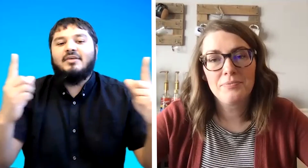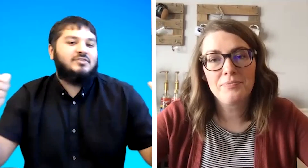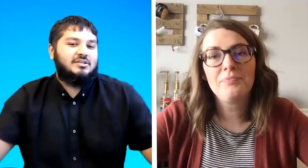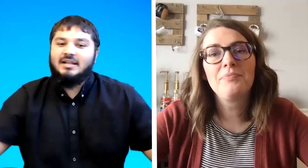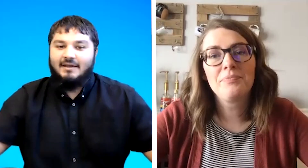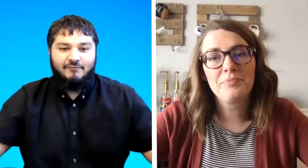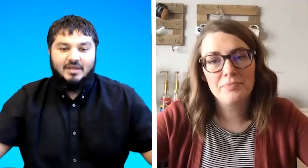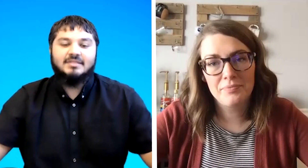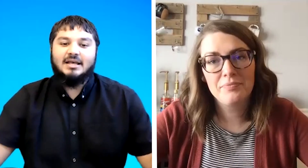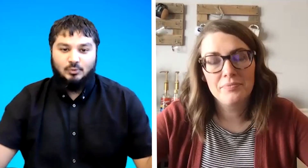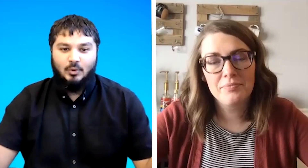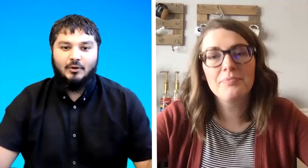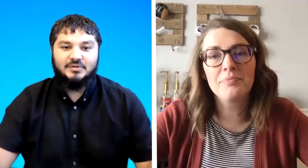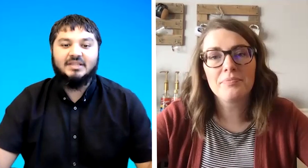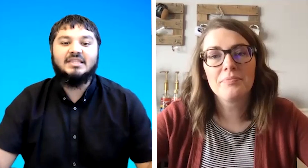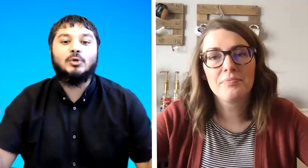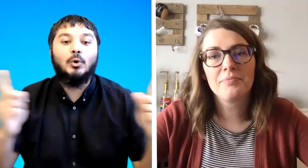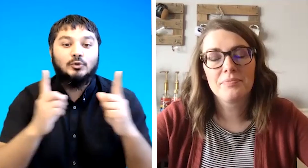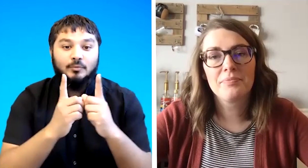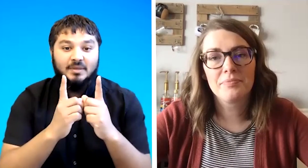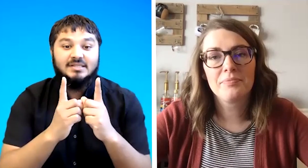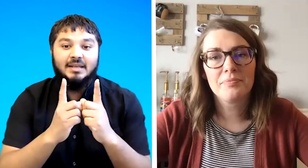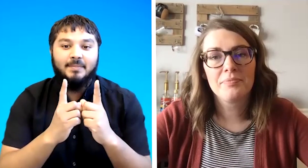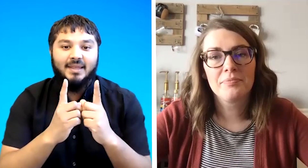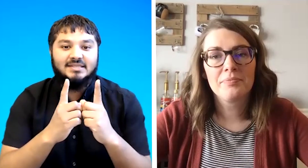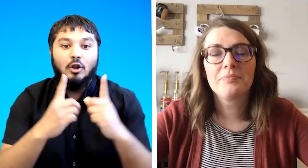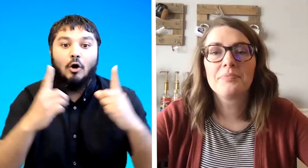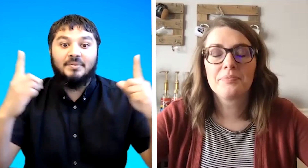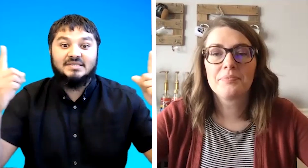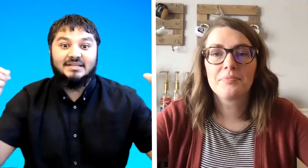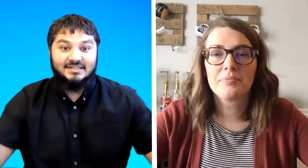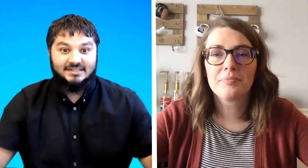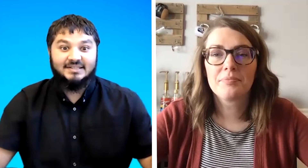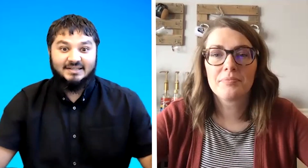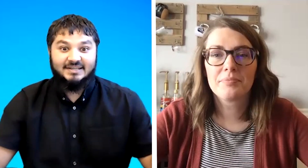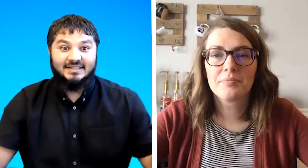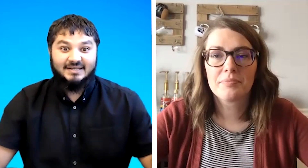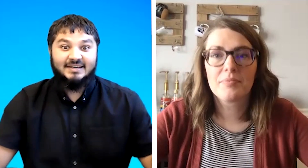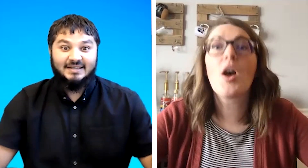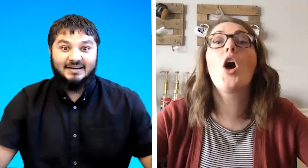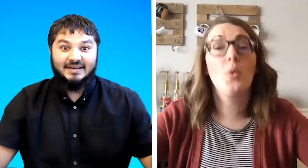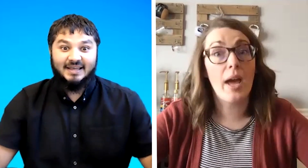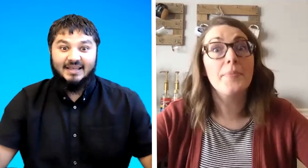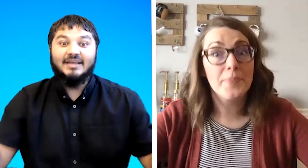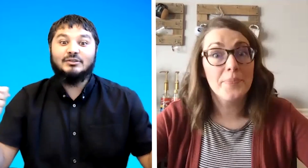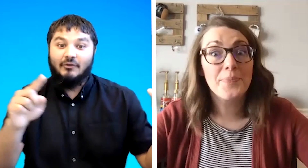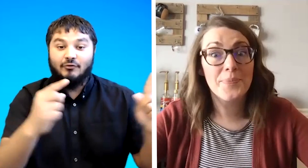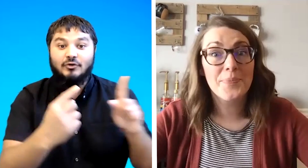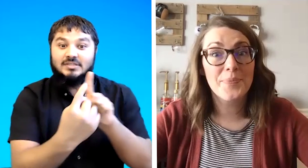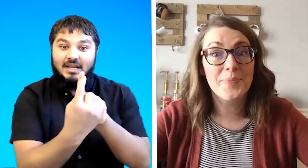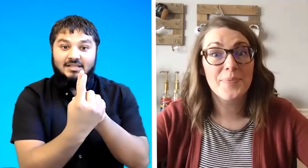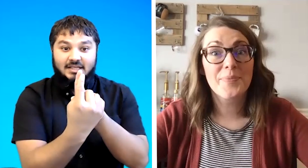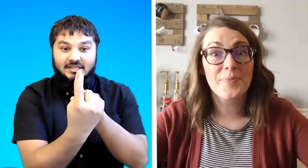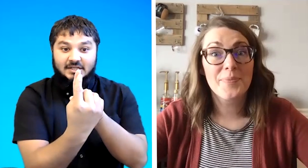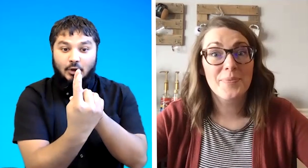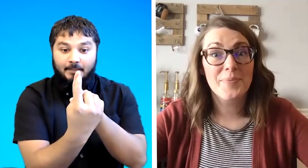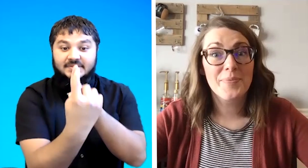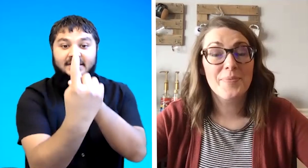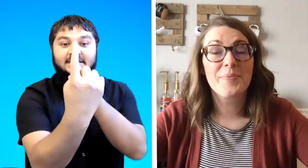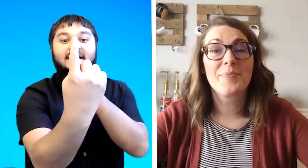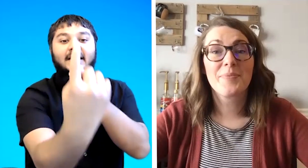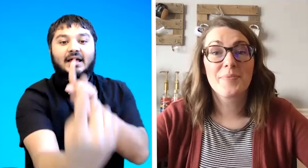just left that's one and this also means in psf opposite okay so if you're sitting opposite